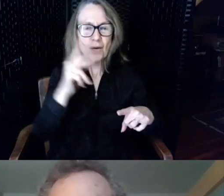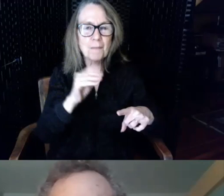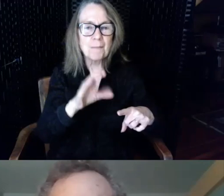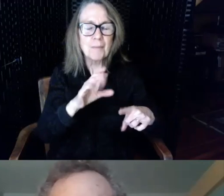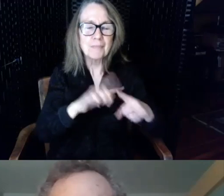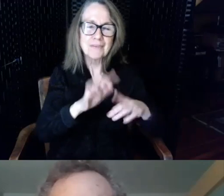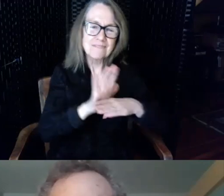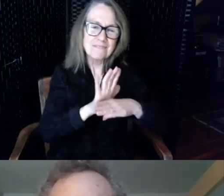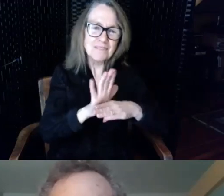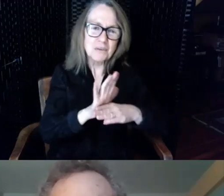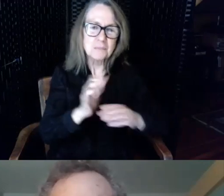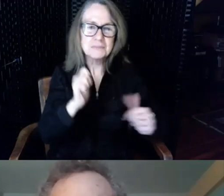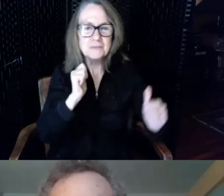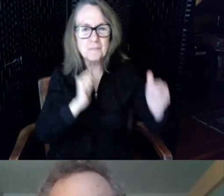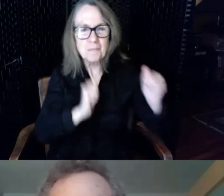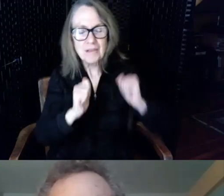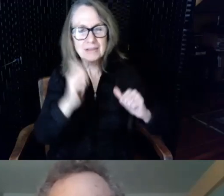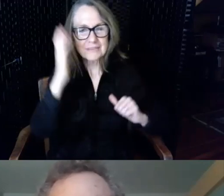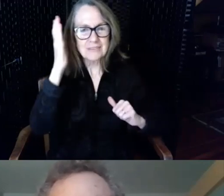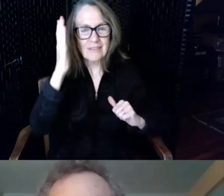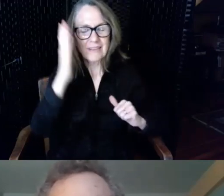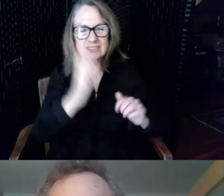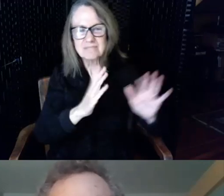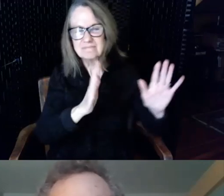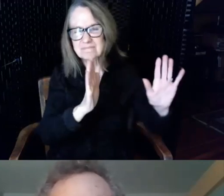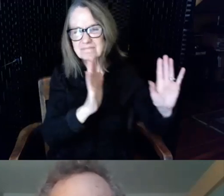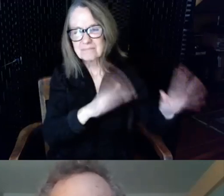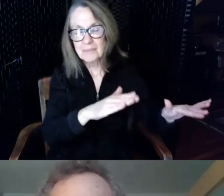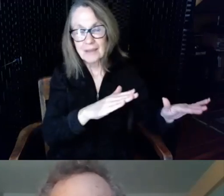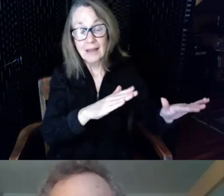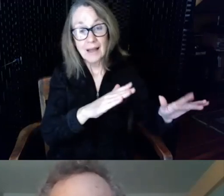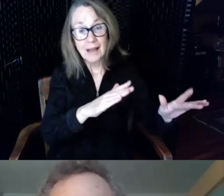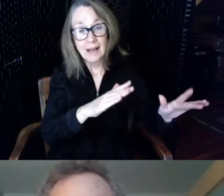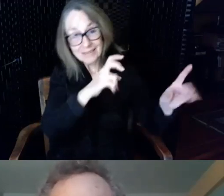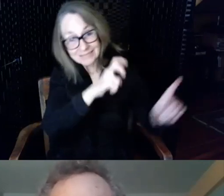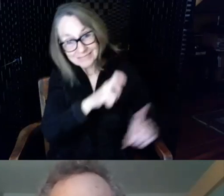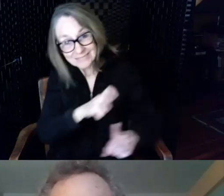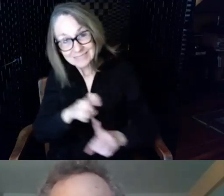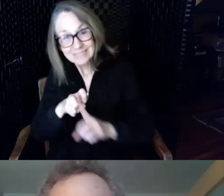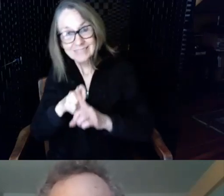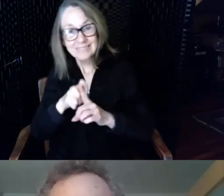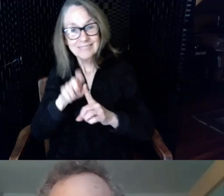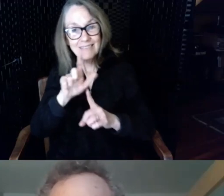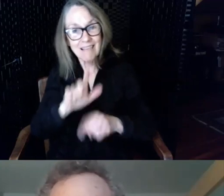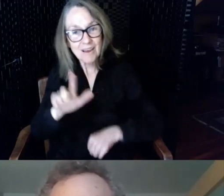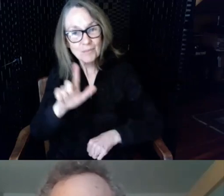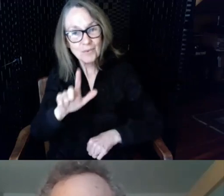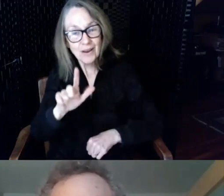or lectures and of course that brings me back to the library I do not want to see